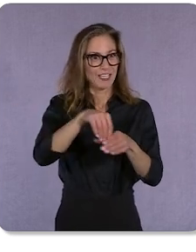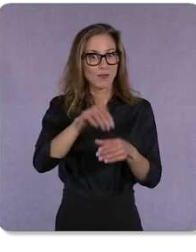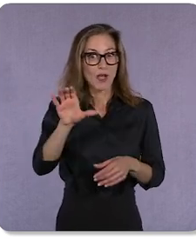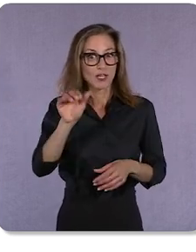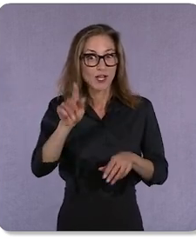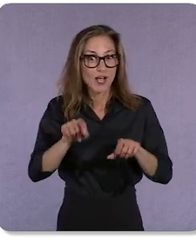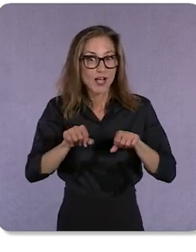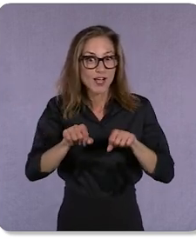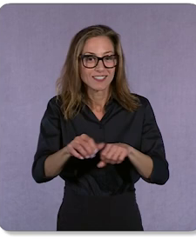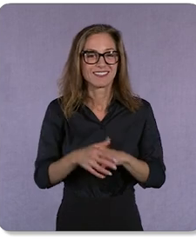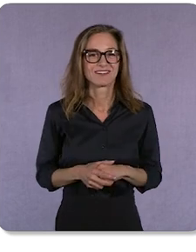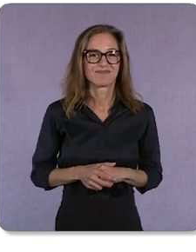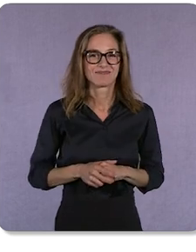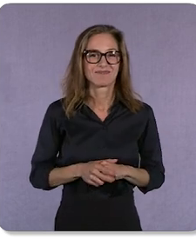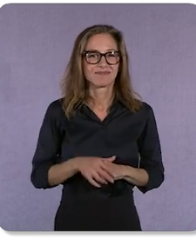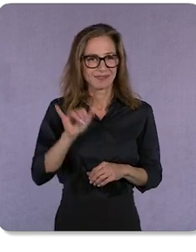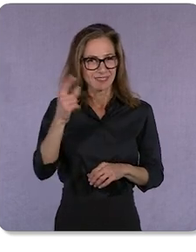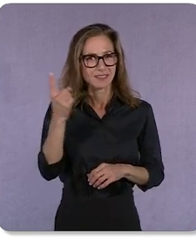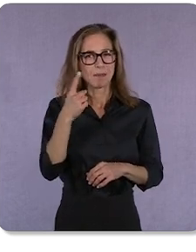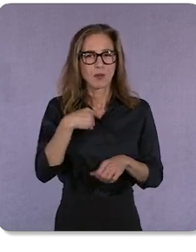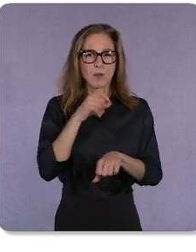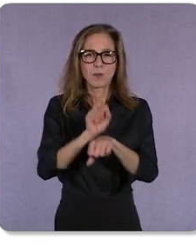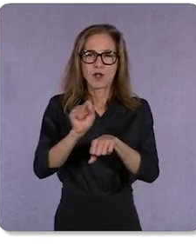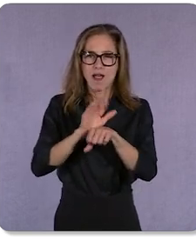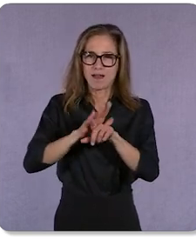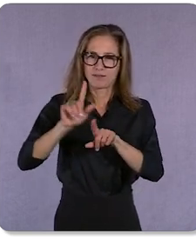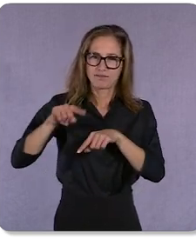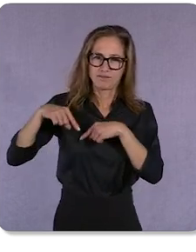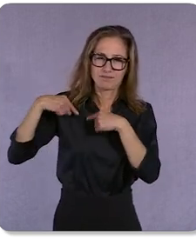This is something we’ve been working on for quite a while and we call it “Checkout on Merchant”.